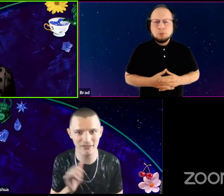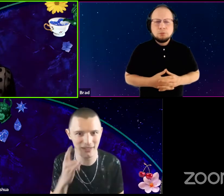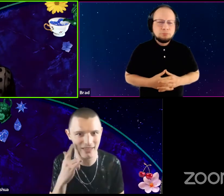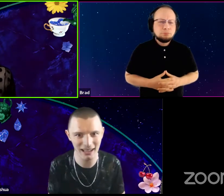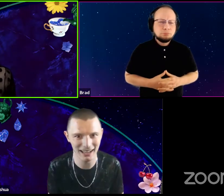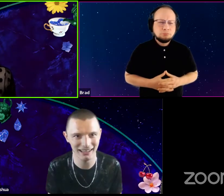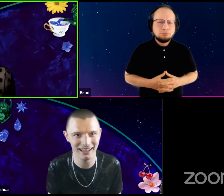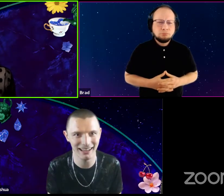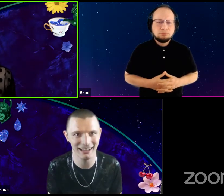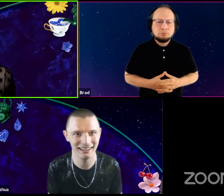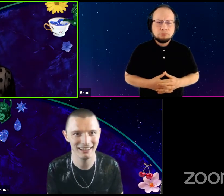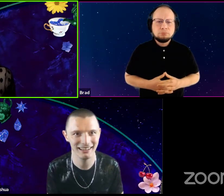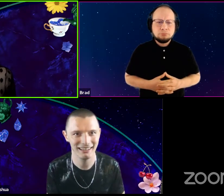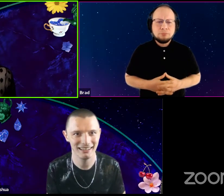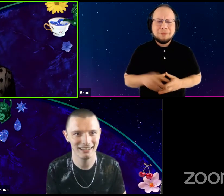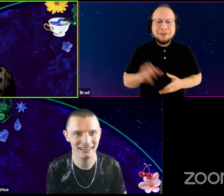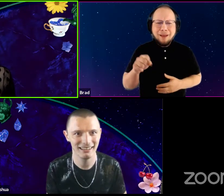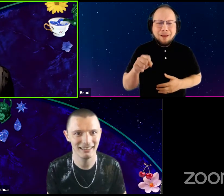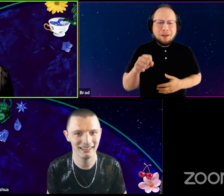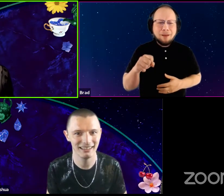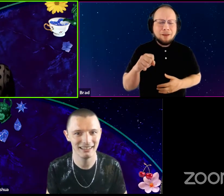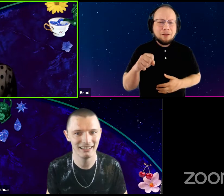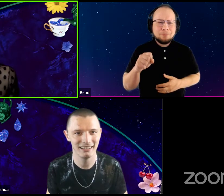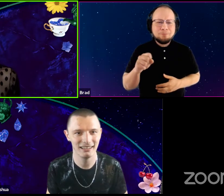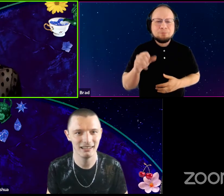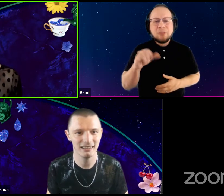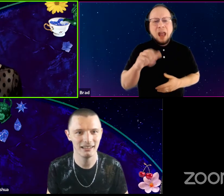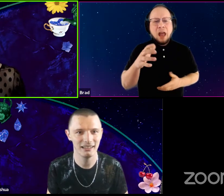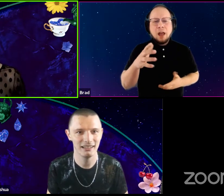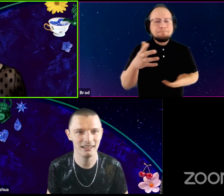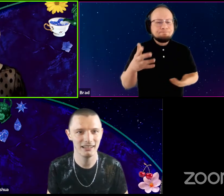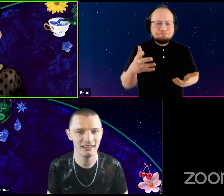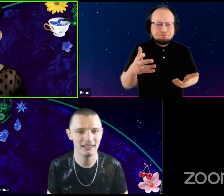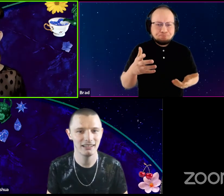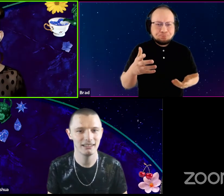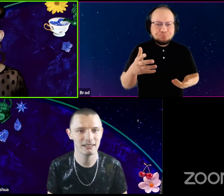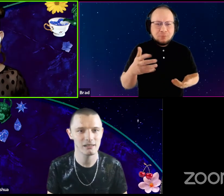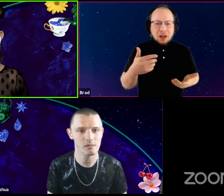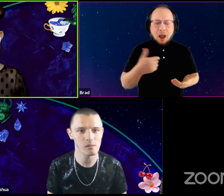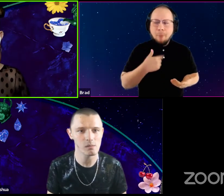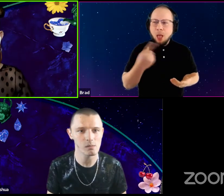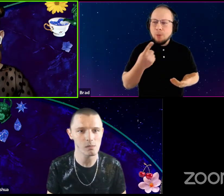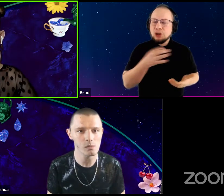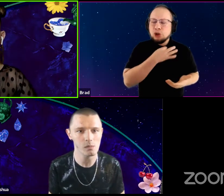Yeah, yeah. Yeah. That, I, I'm always curious to talk to other people